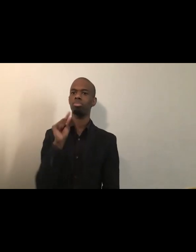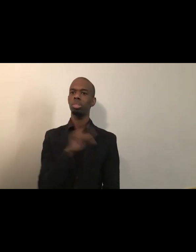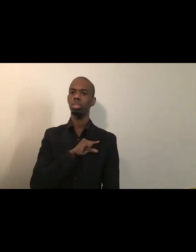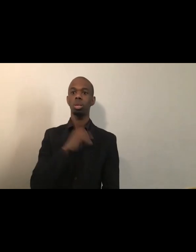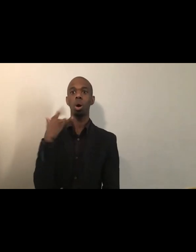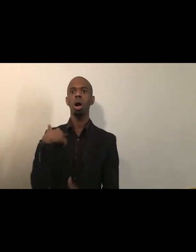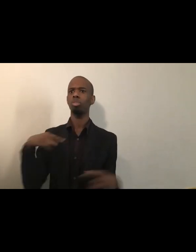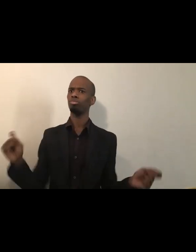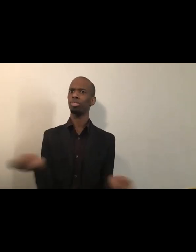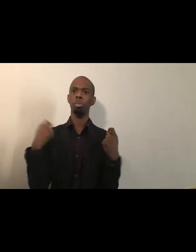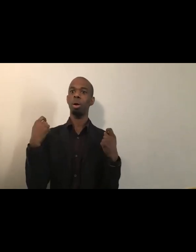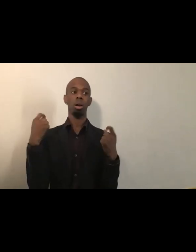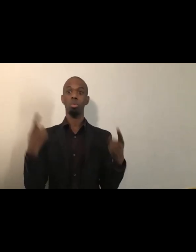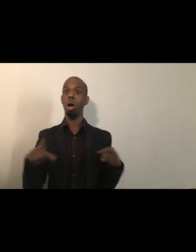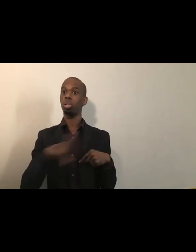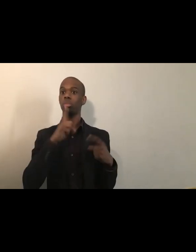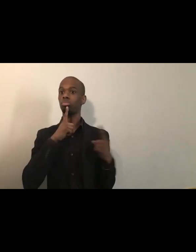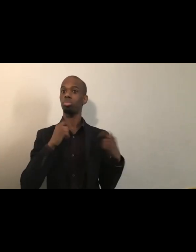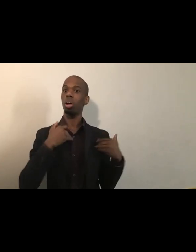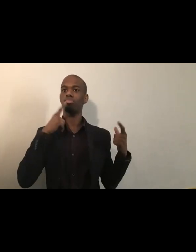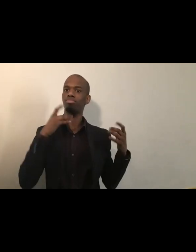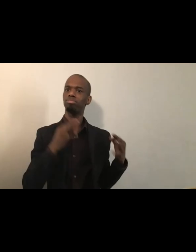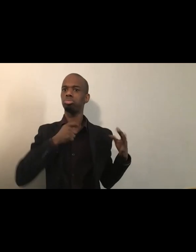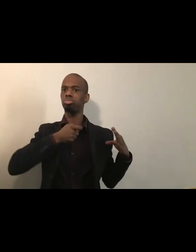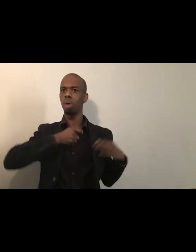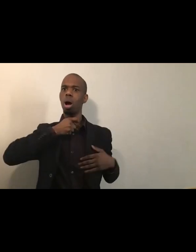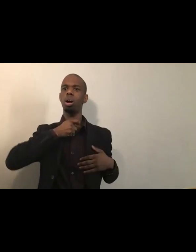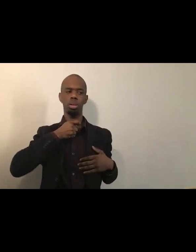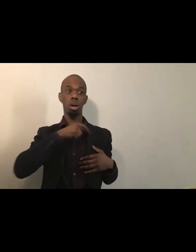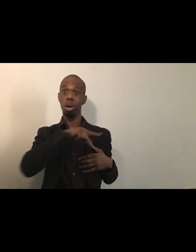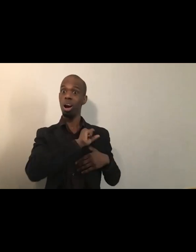For feeling a sense momentarily of almost elation.